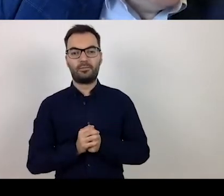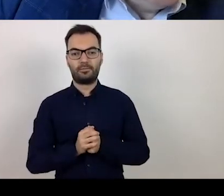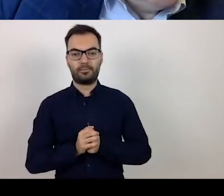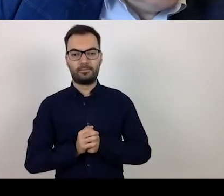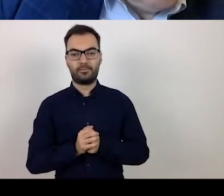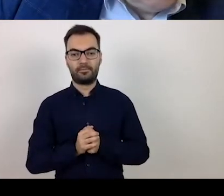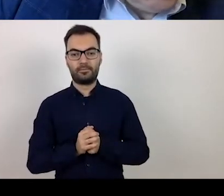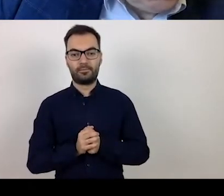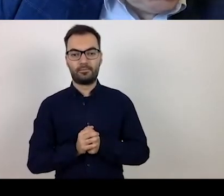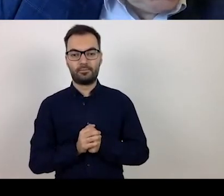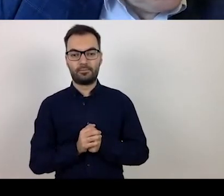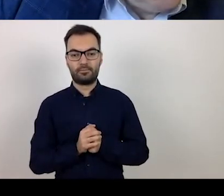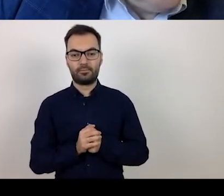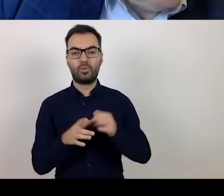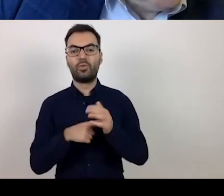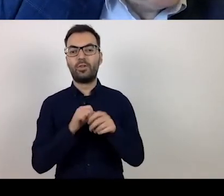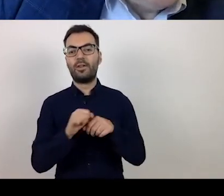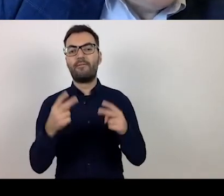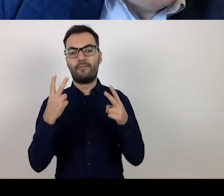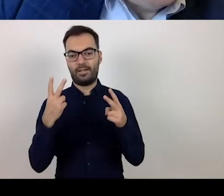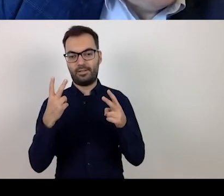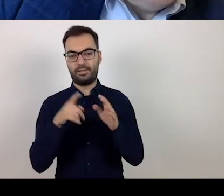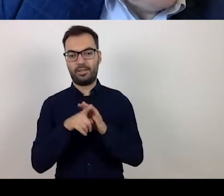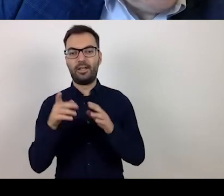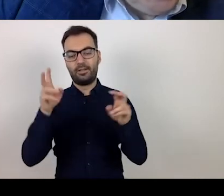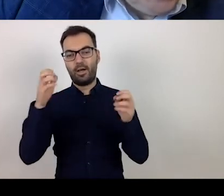that it is important in view of the state aid.